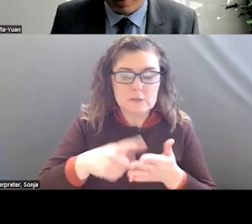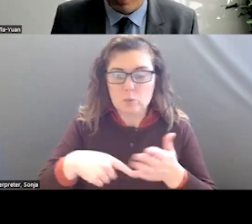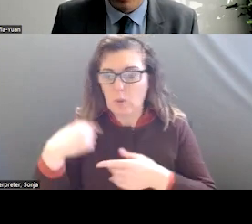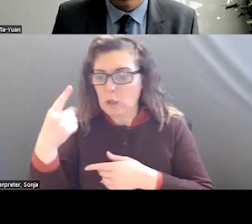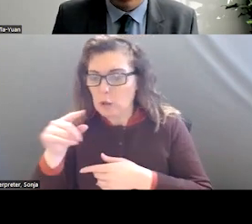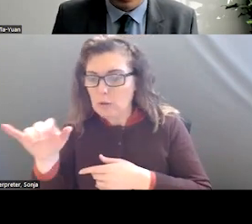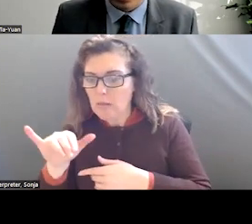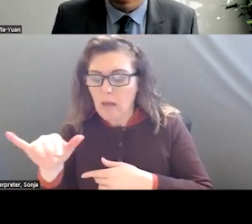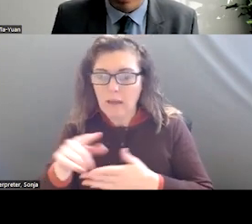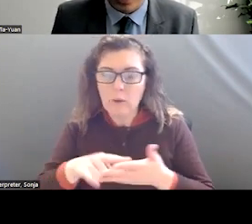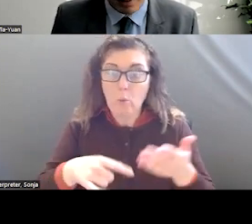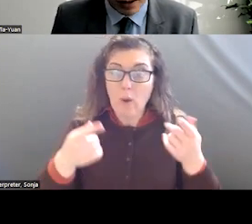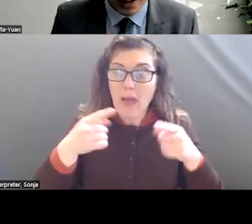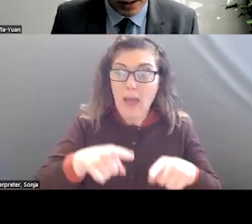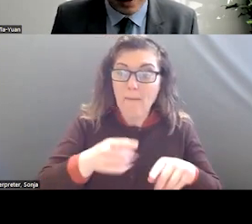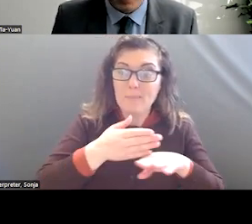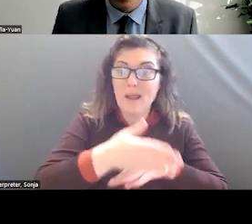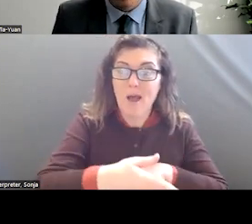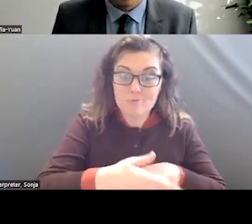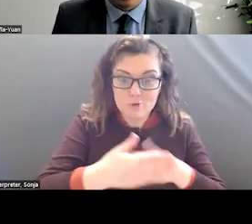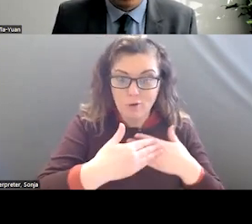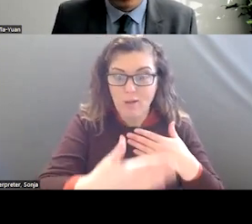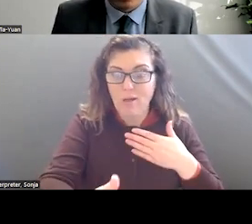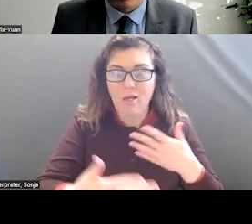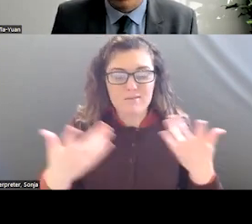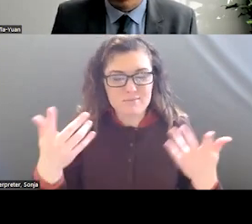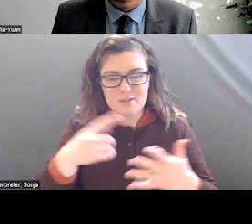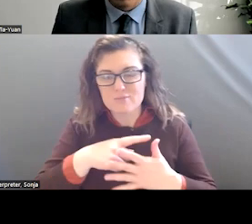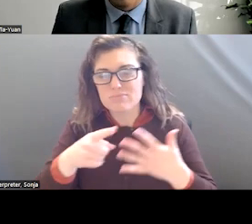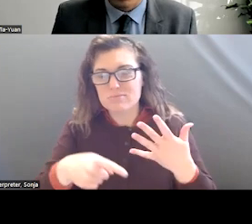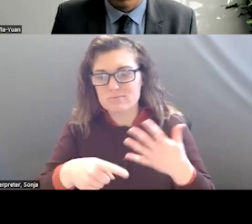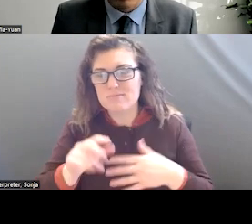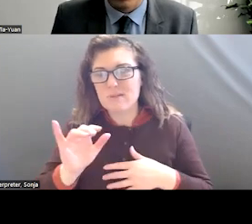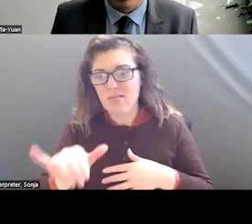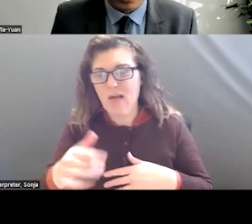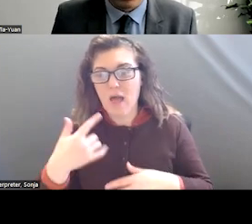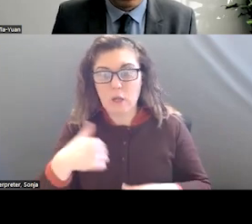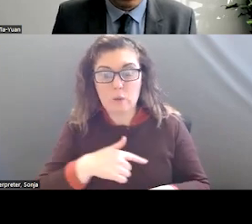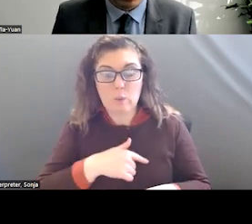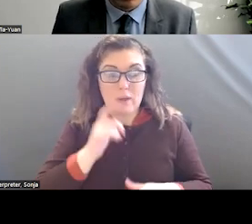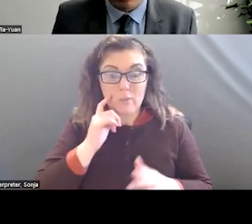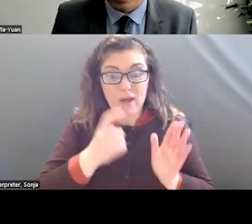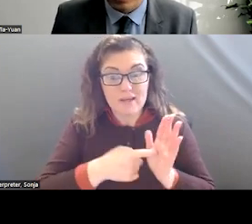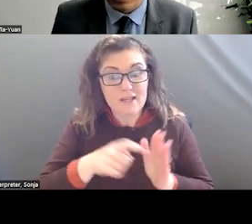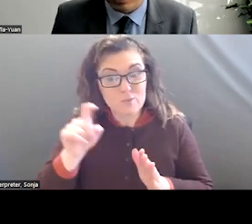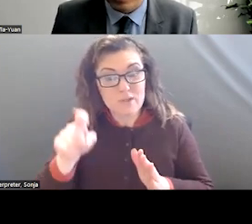PEOPLE THAT GOT CARE ON THE AMBULANCES. THAT IS ANOTHER PLACE THAT WE ARE SEEING NOW IS WE NEED MORE DATA ON HOW THE SERVICES